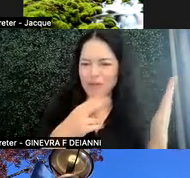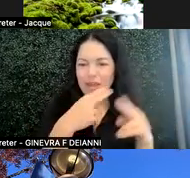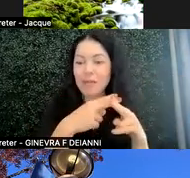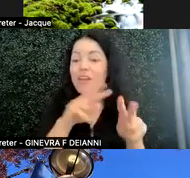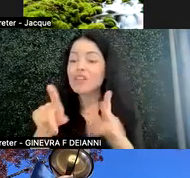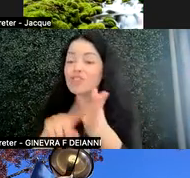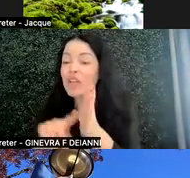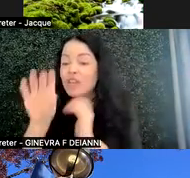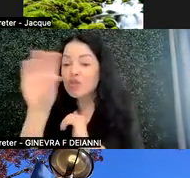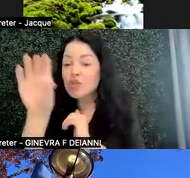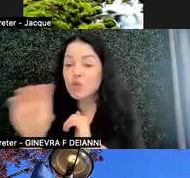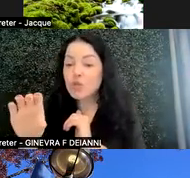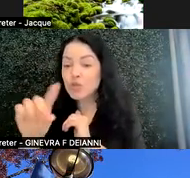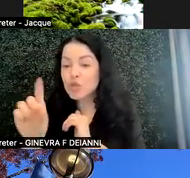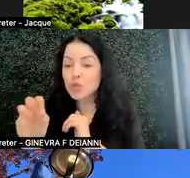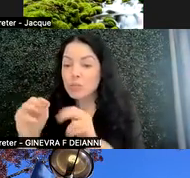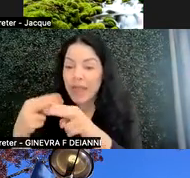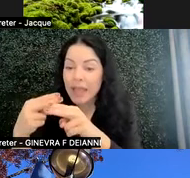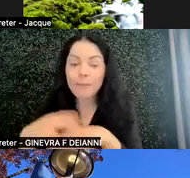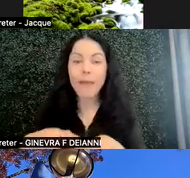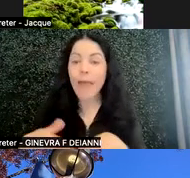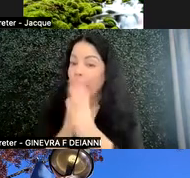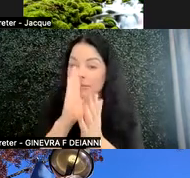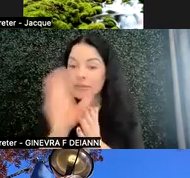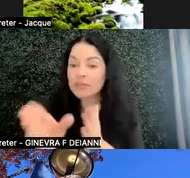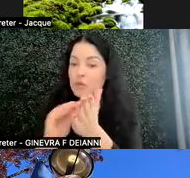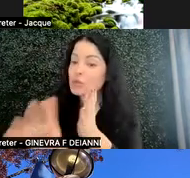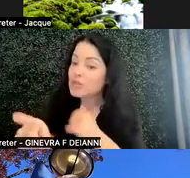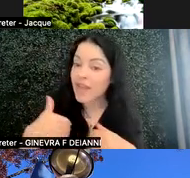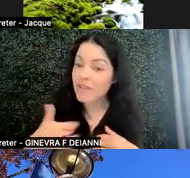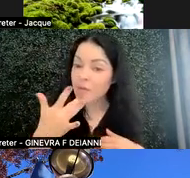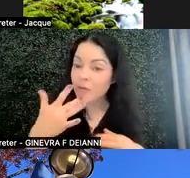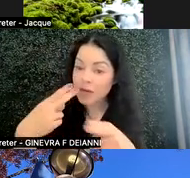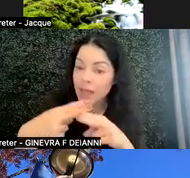asking students to tell you if they have a preferred name